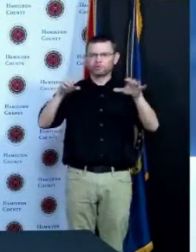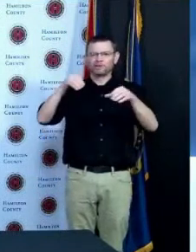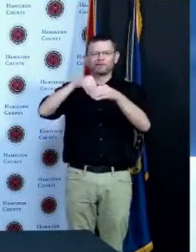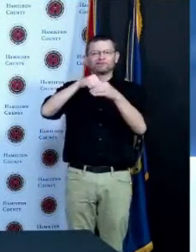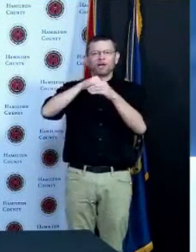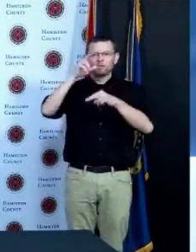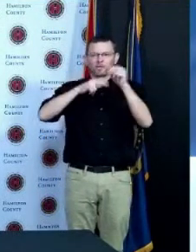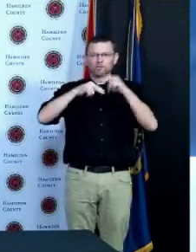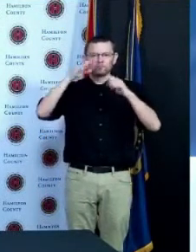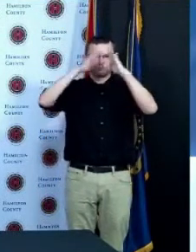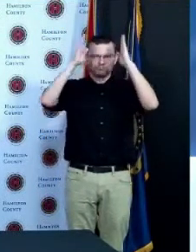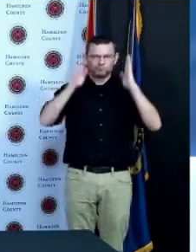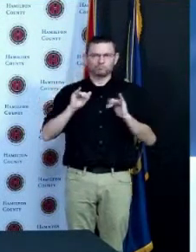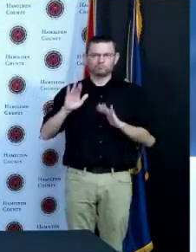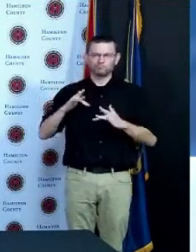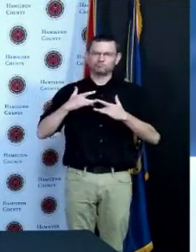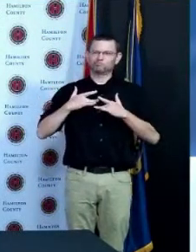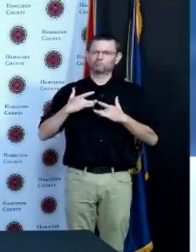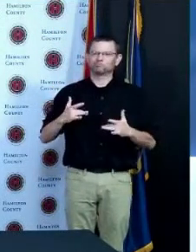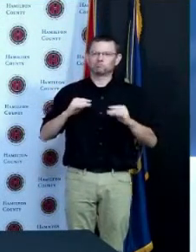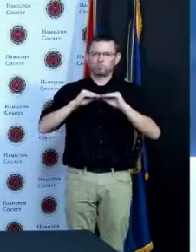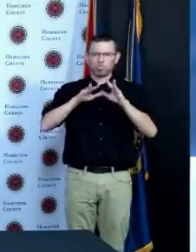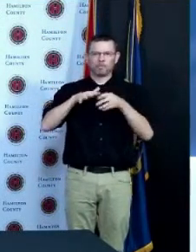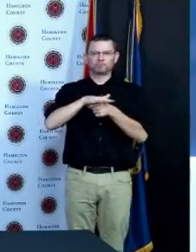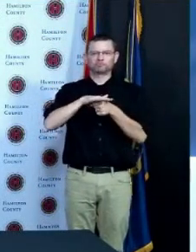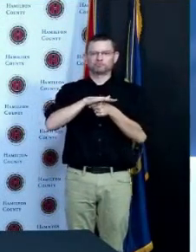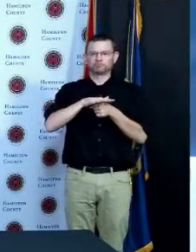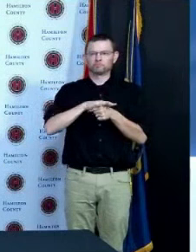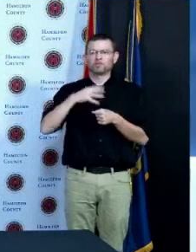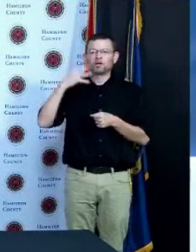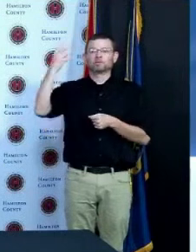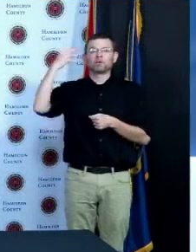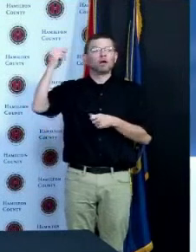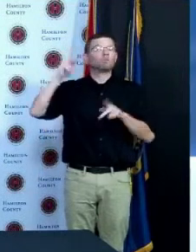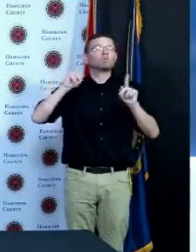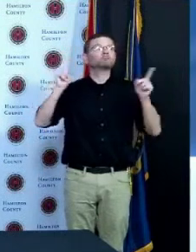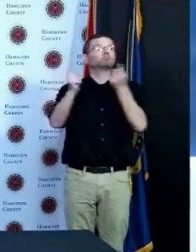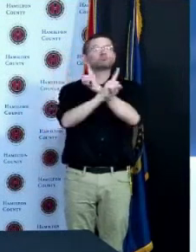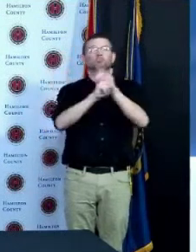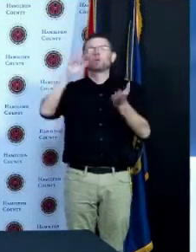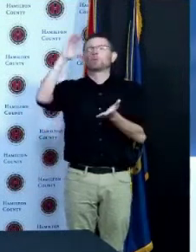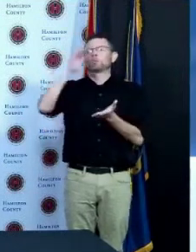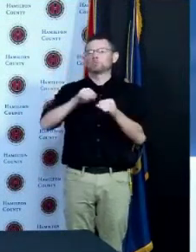to be careful as you're out and about in addition on this slide I share the number of variants